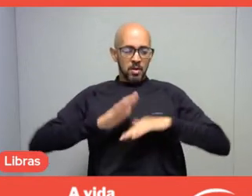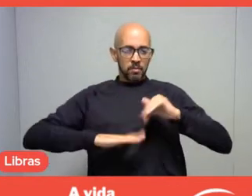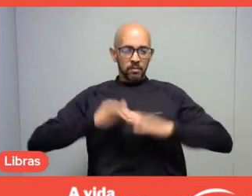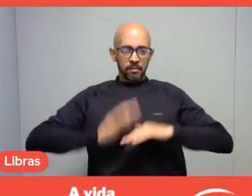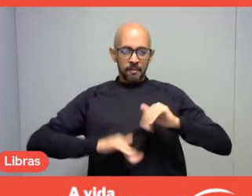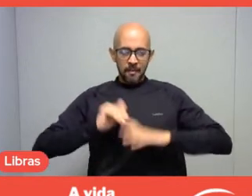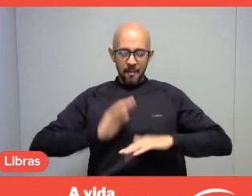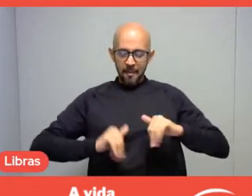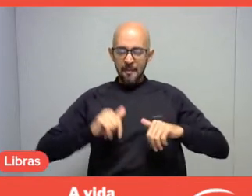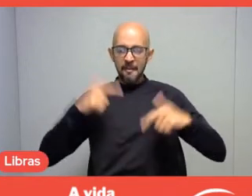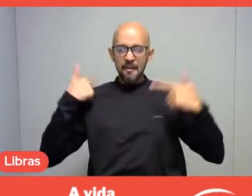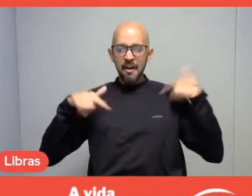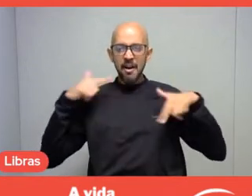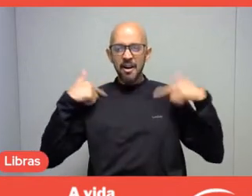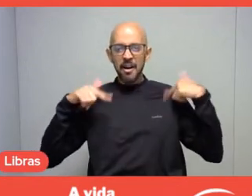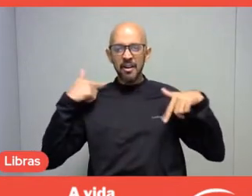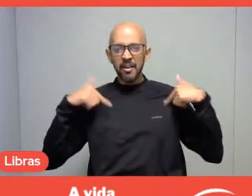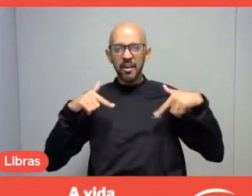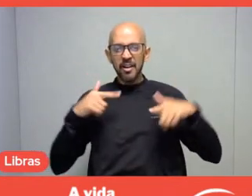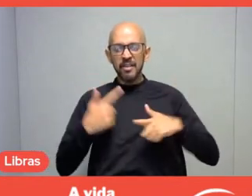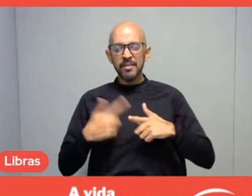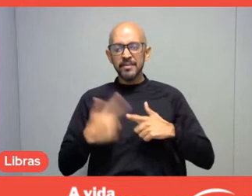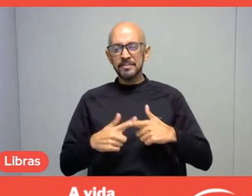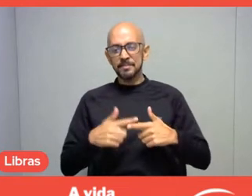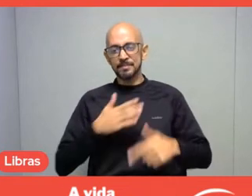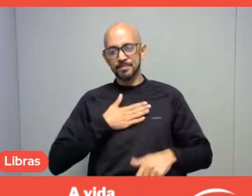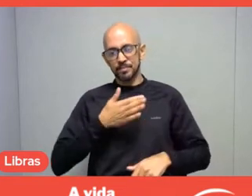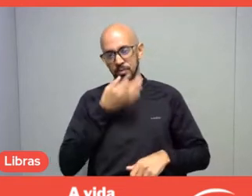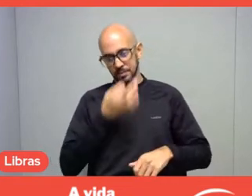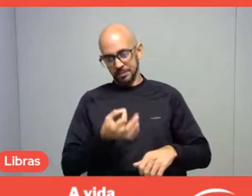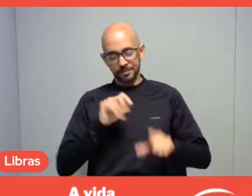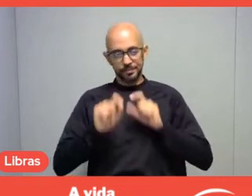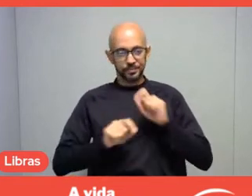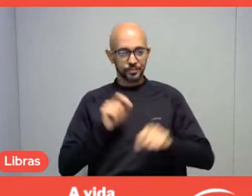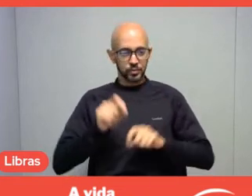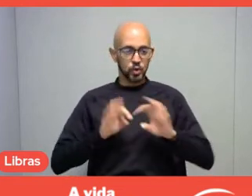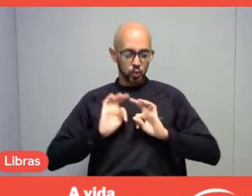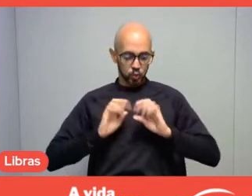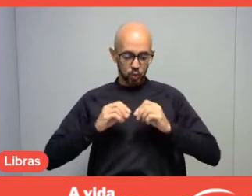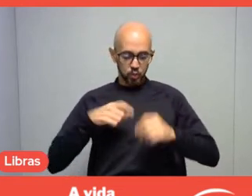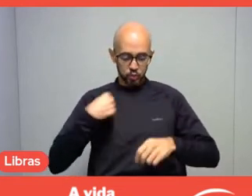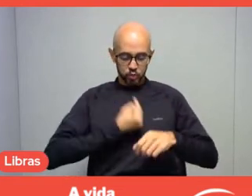because I think we all consider ourselves leisure professionals,